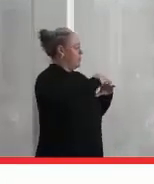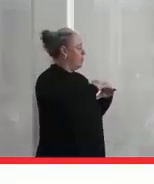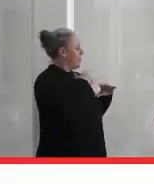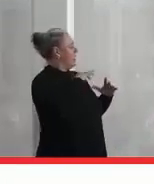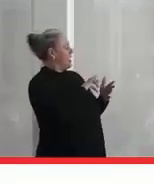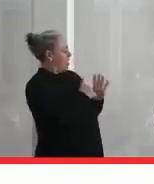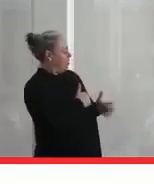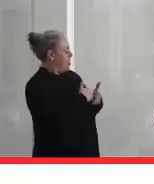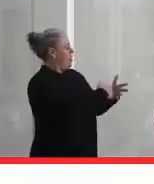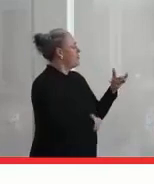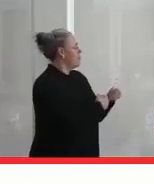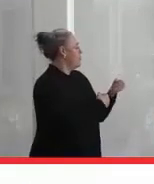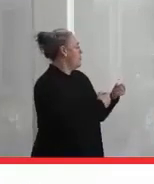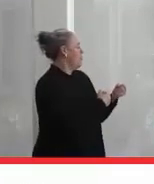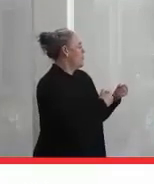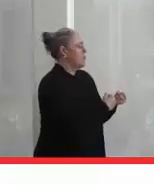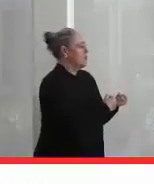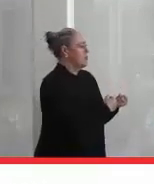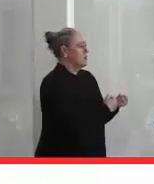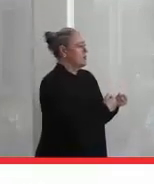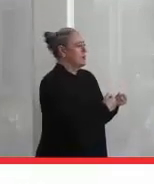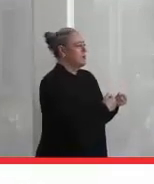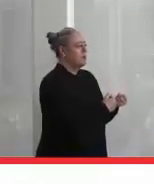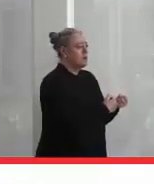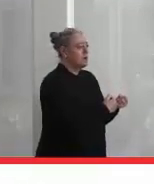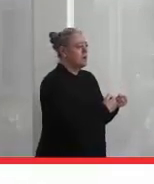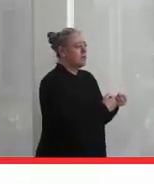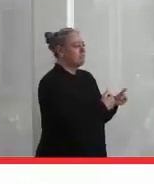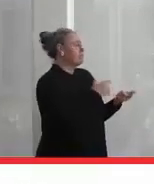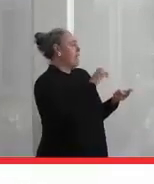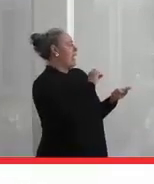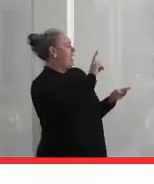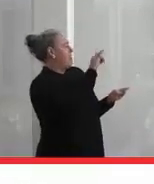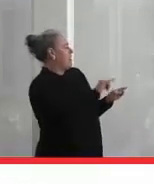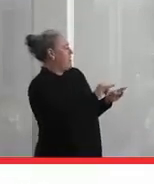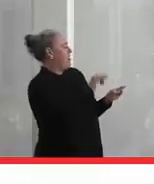And how can we help as allies with the government